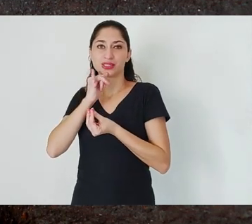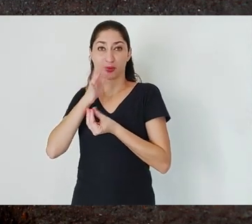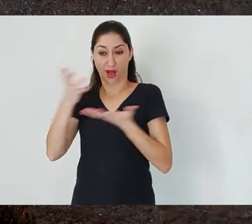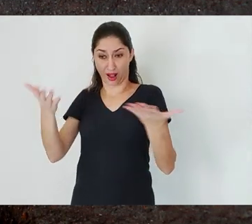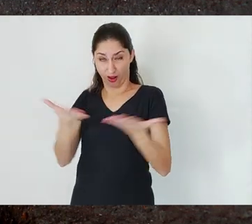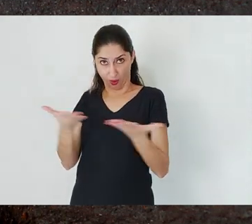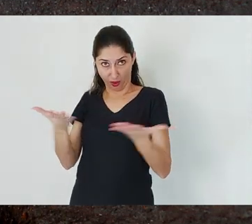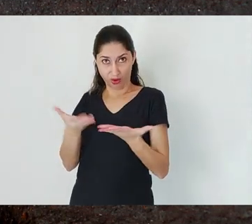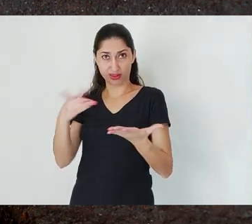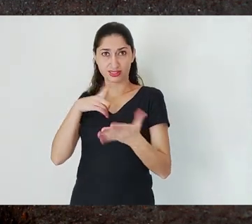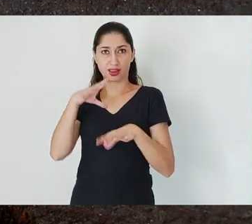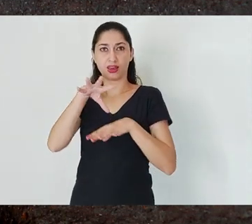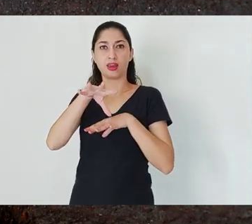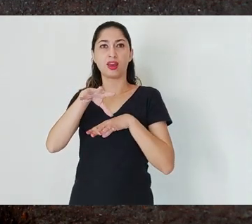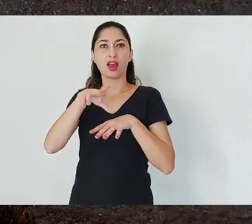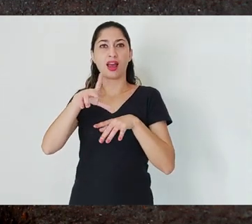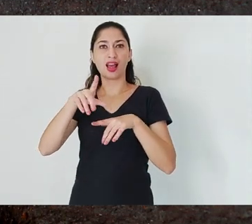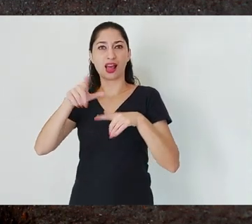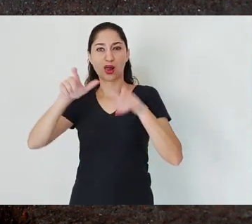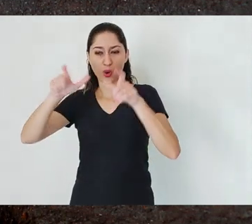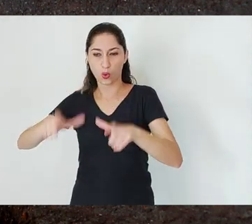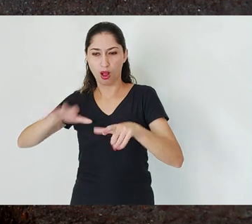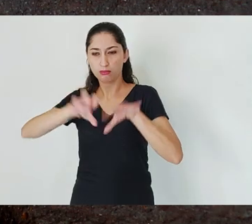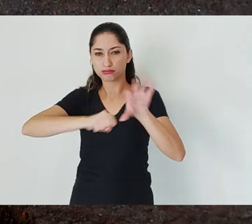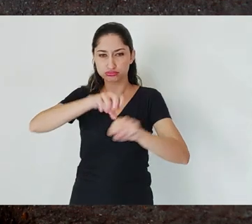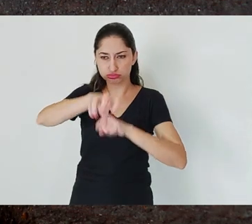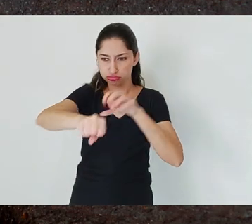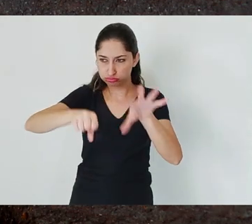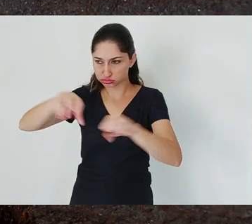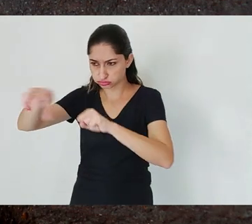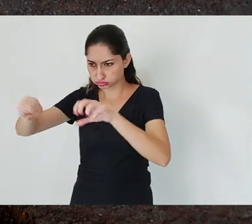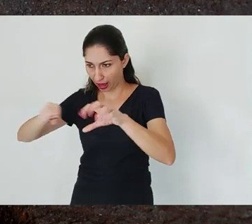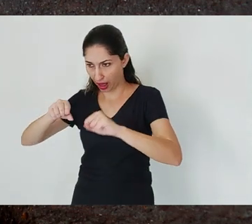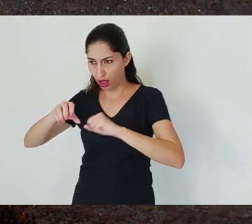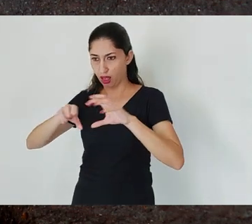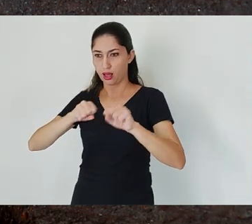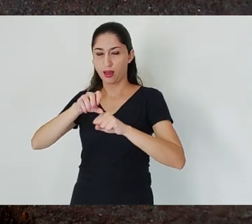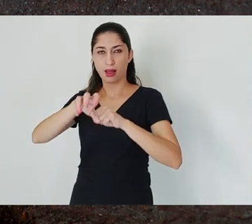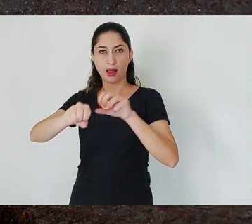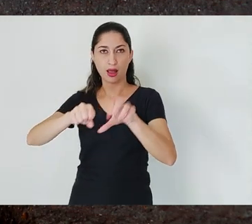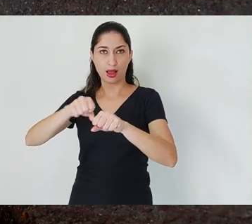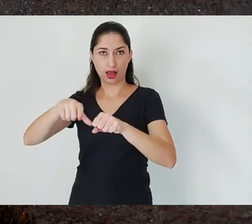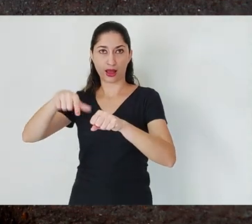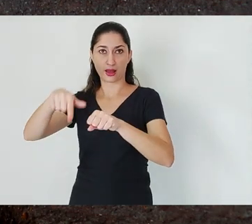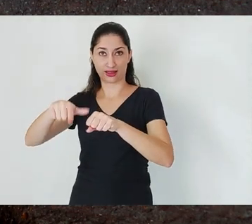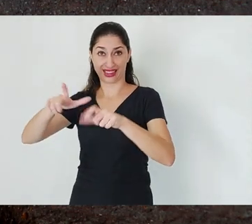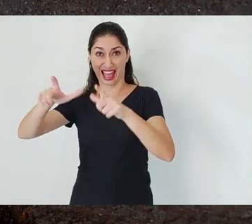on the end of the rescue -- that the government of Minas has to